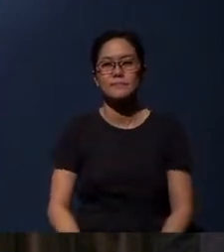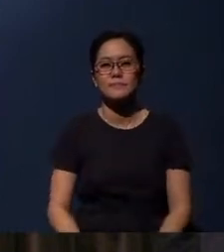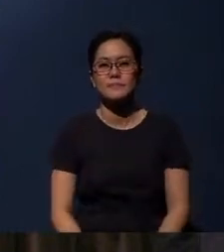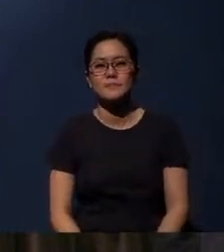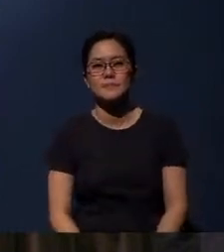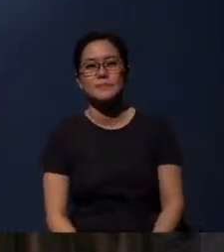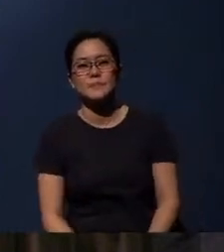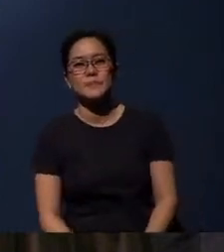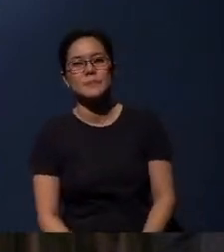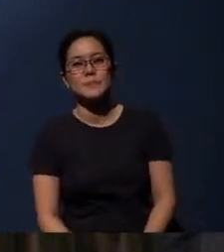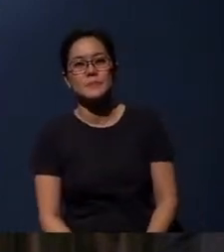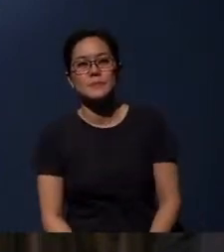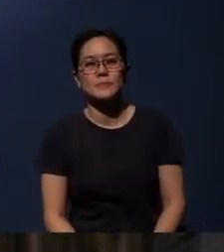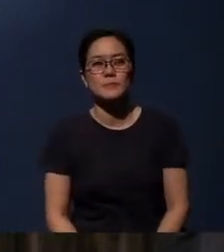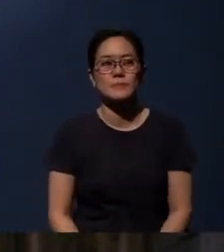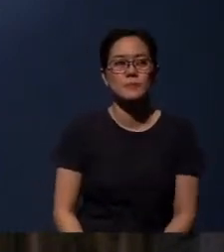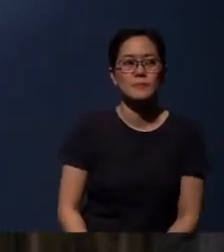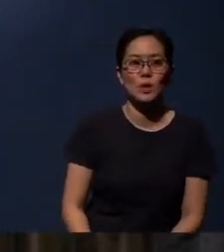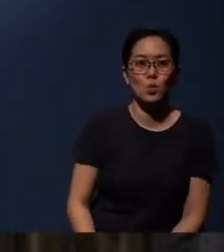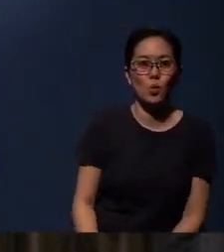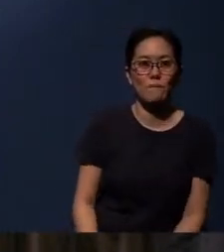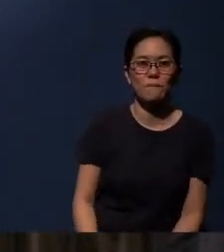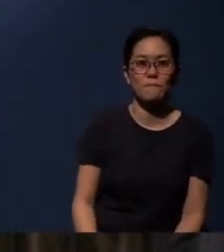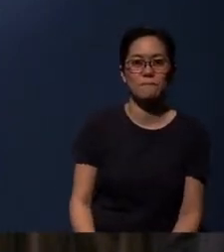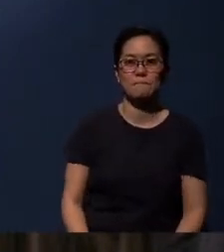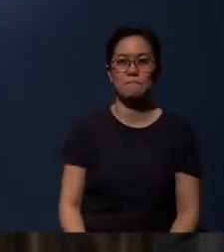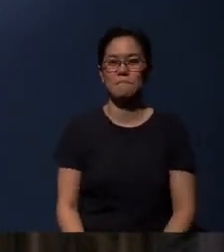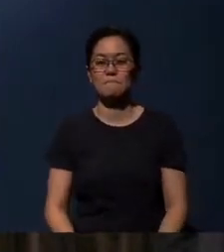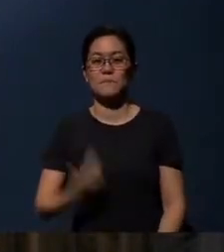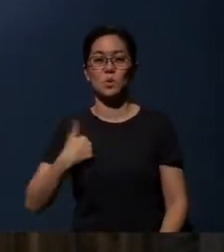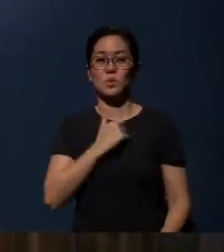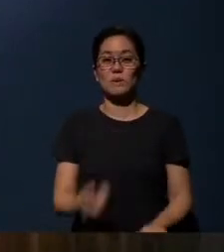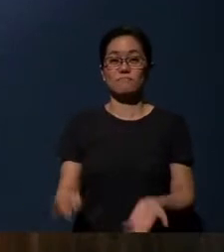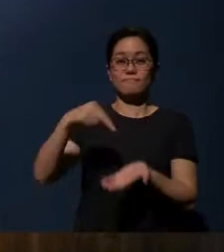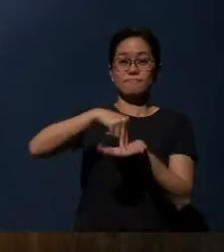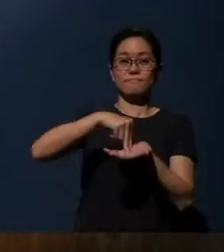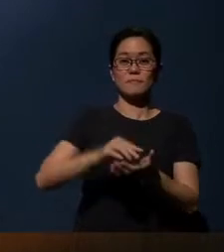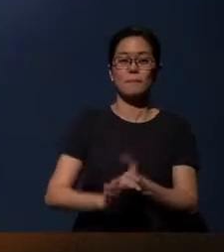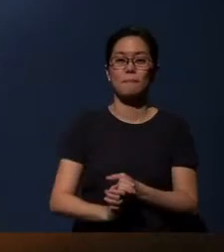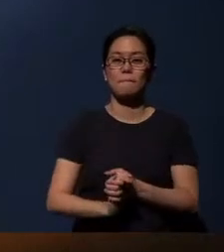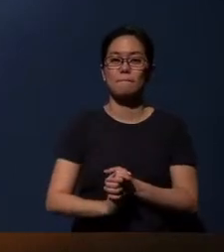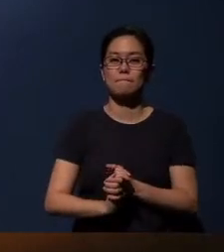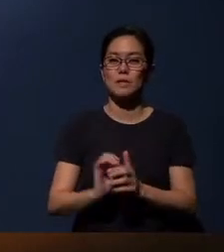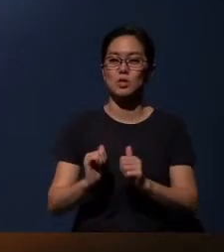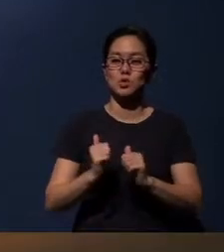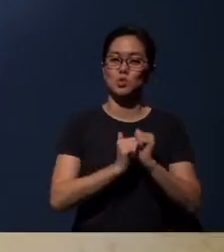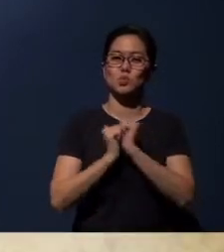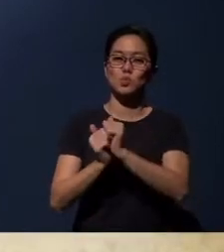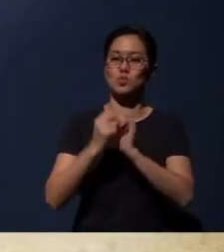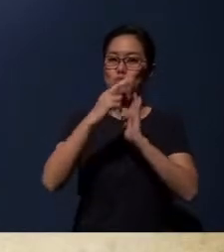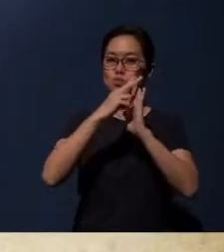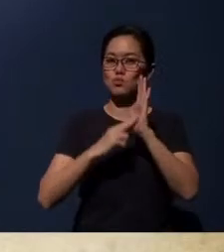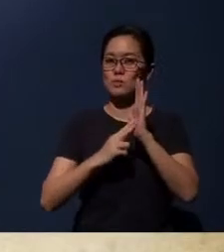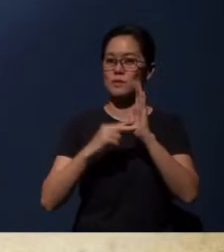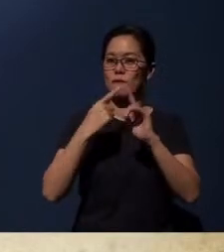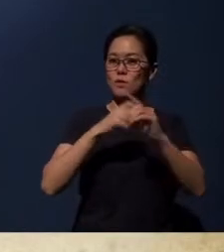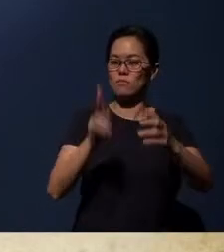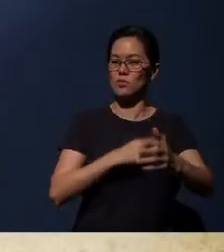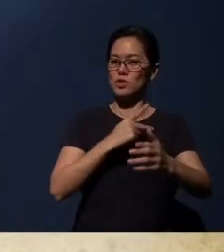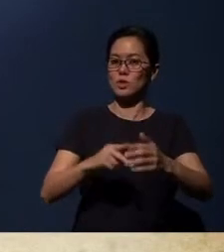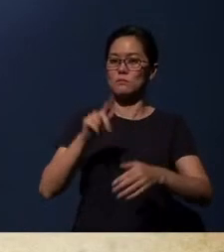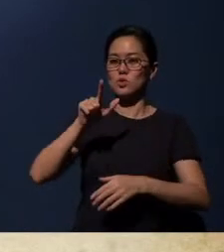Shall we rise, church, and read together his portion of Scripture from Psalms 24?